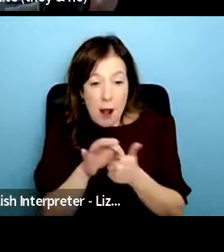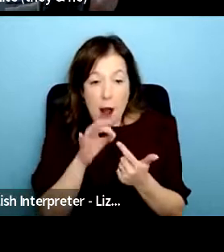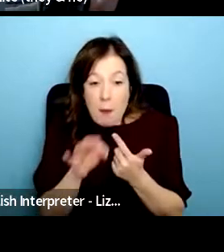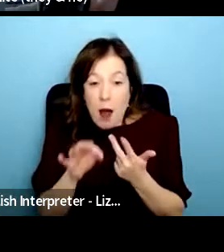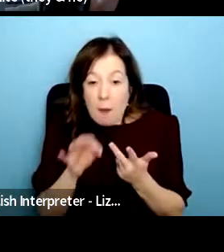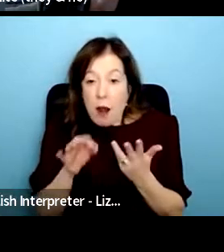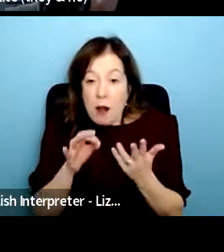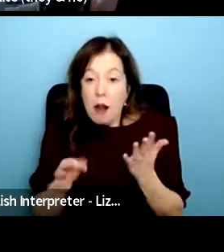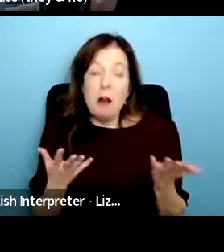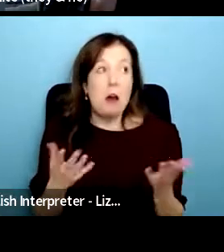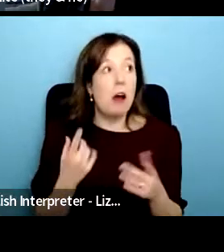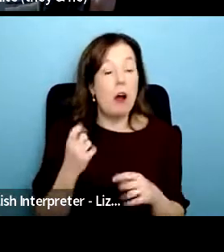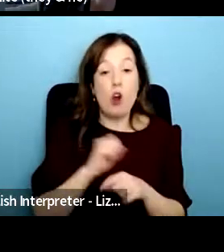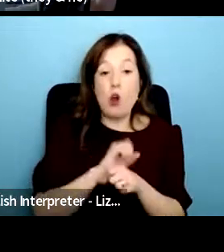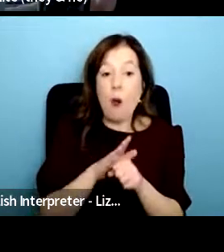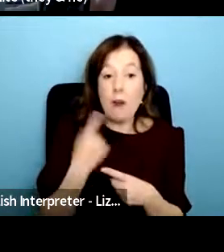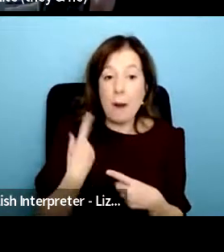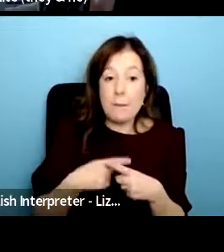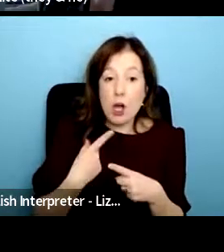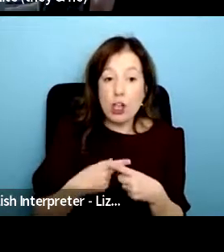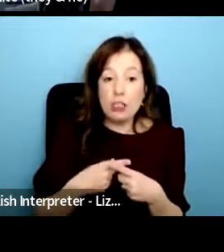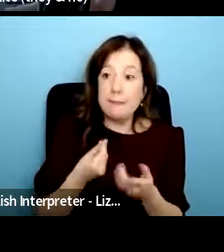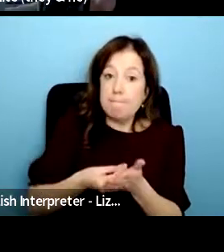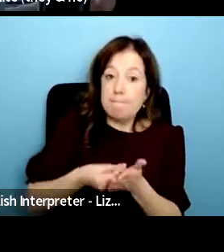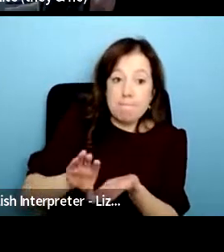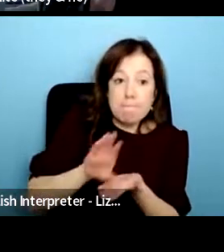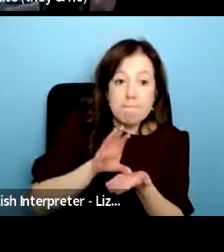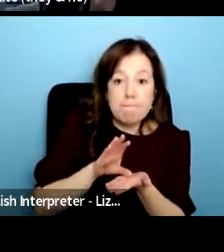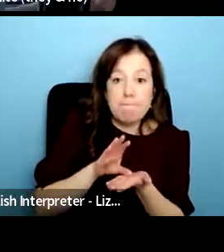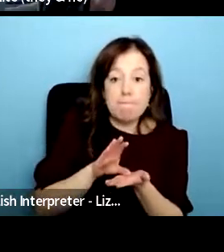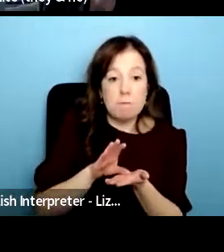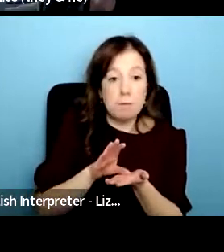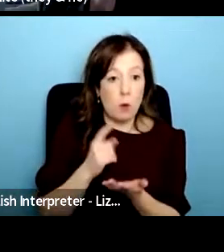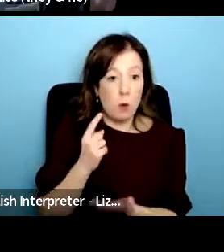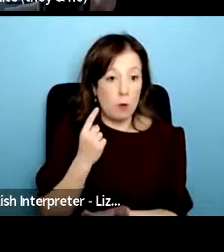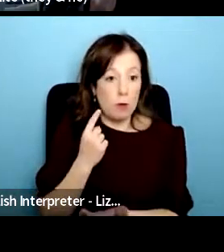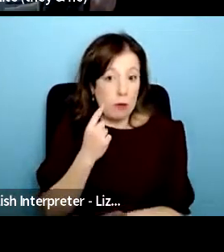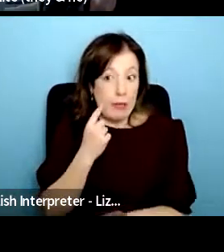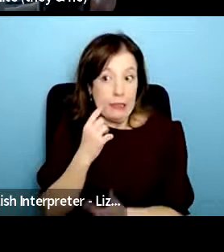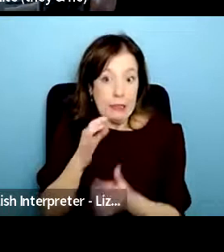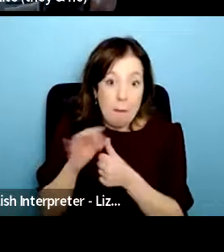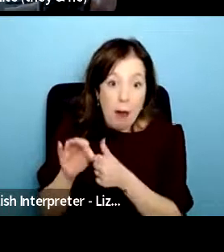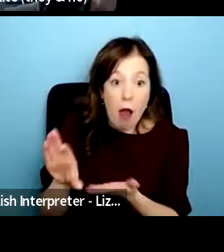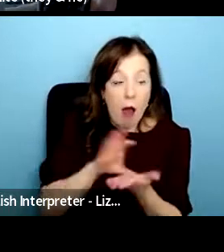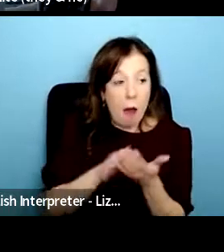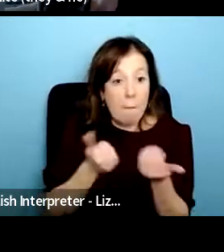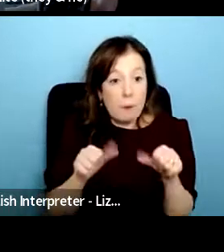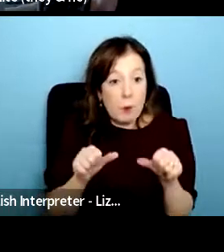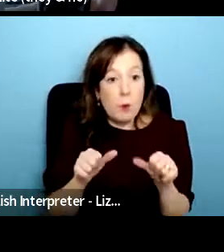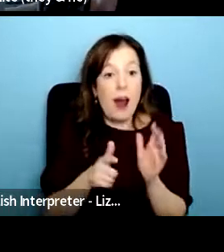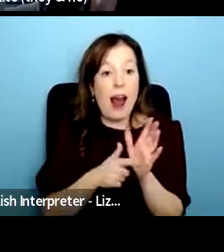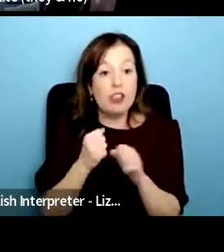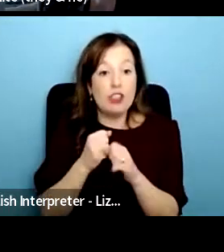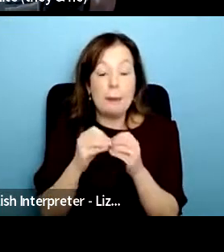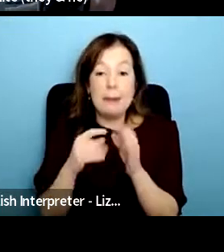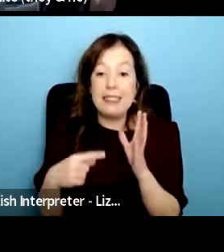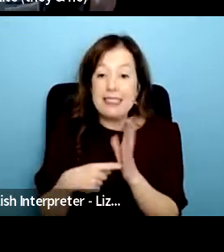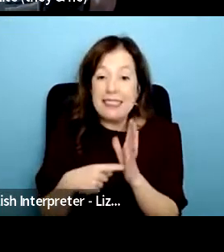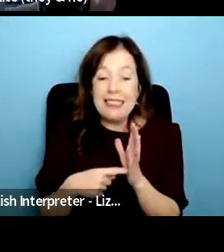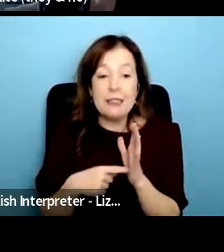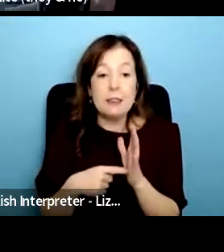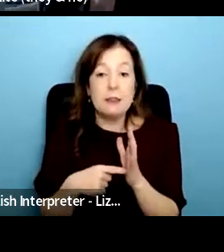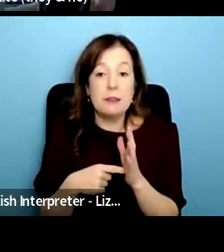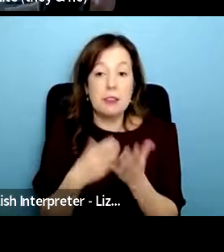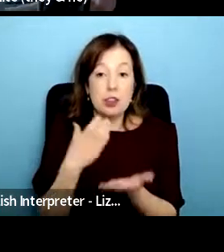emergency relief funds that were quite easy to access like i think the lgbt charity metro